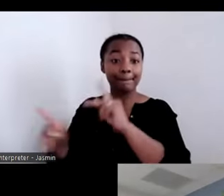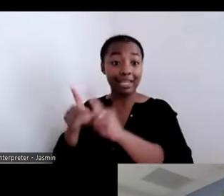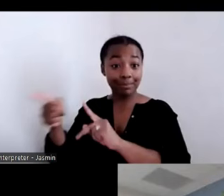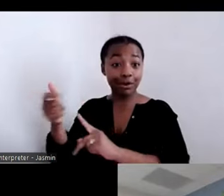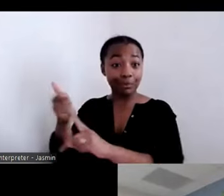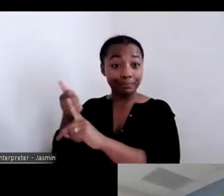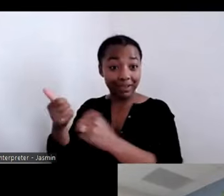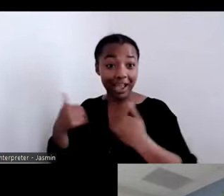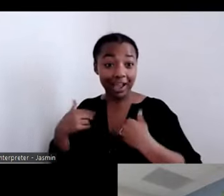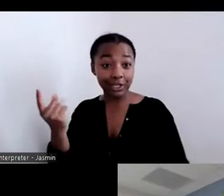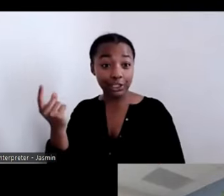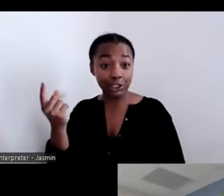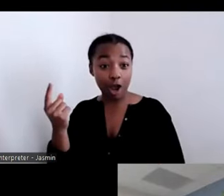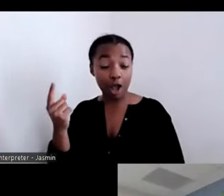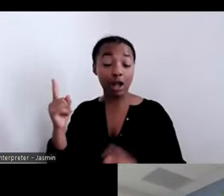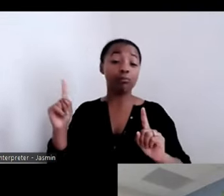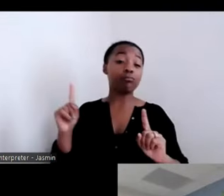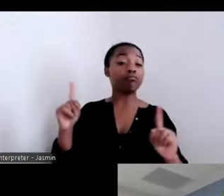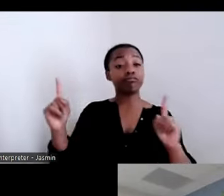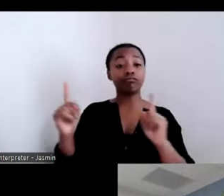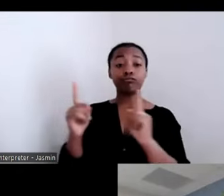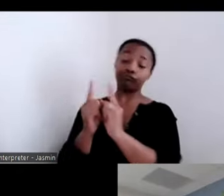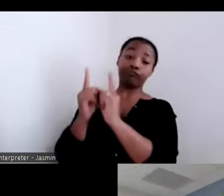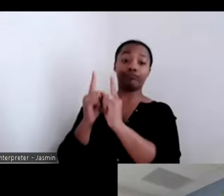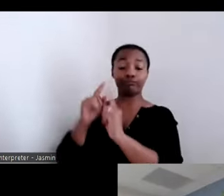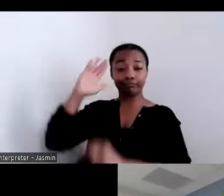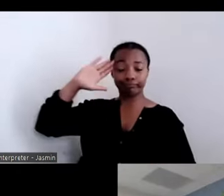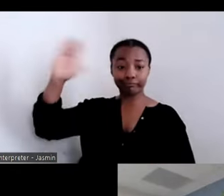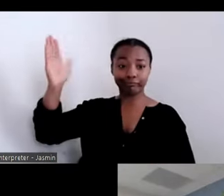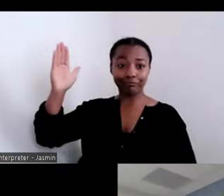They were walking their dogs and they would meet up to walk the dogs together.